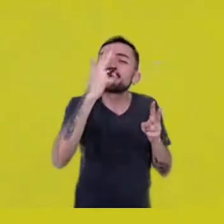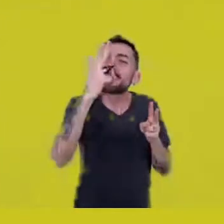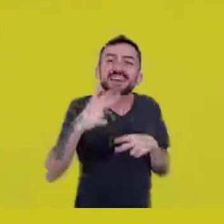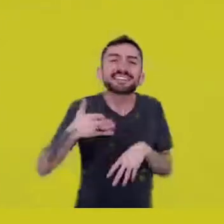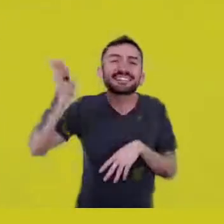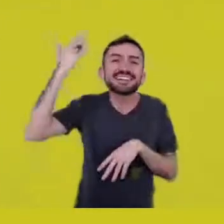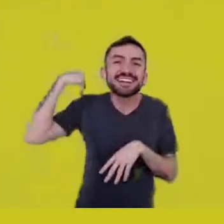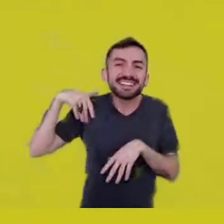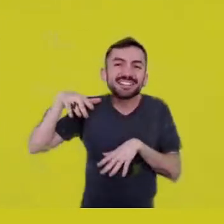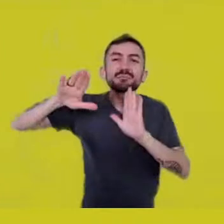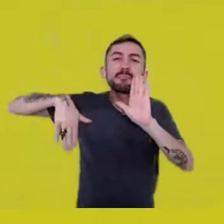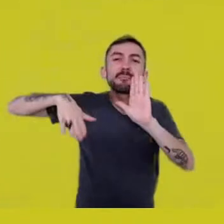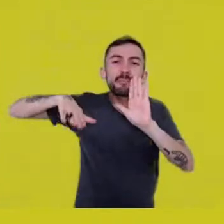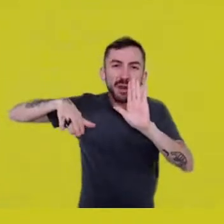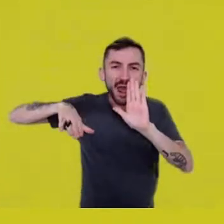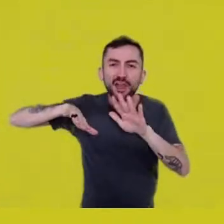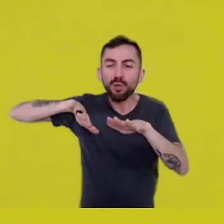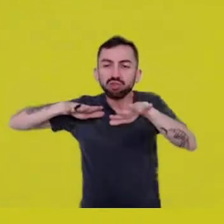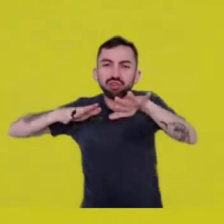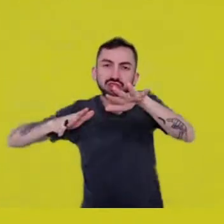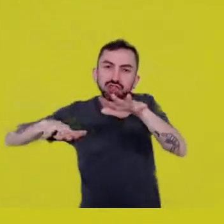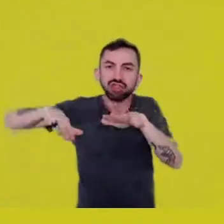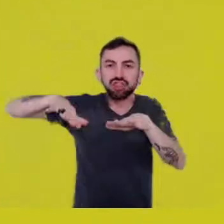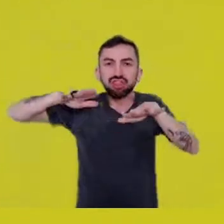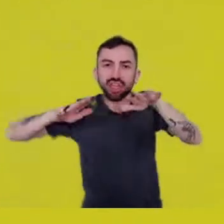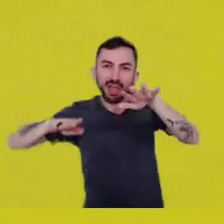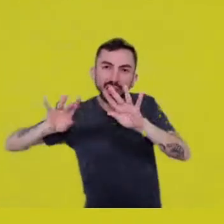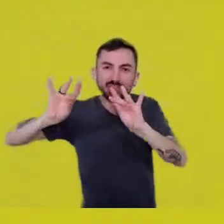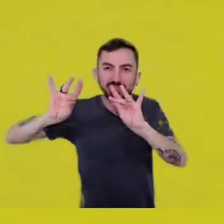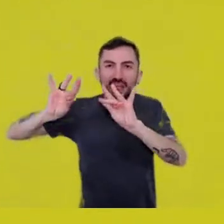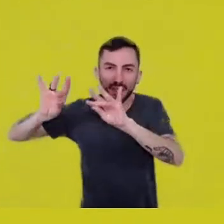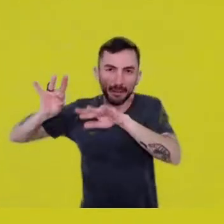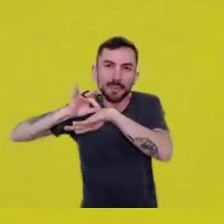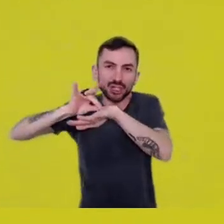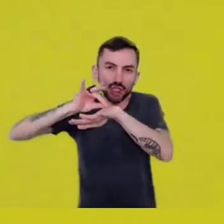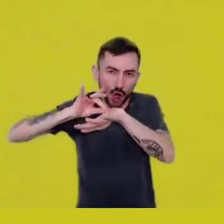We’re living such a dystopia that we go to the beach to rake oil